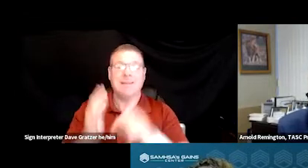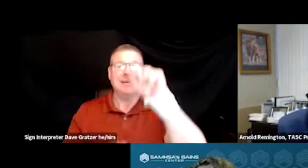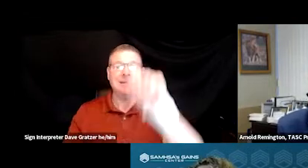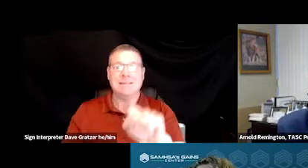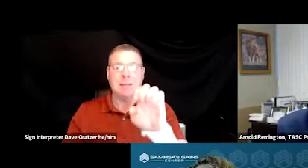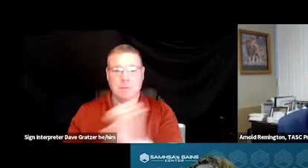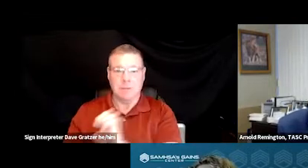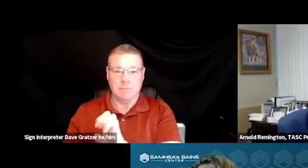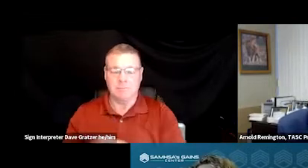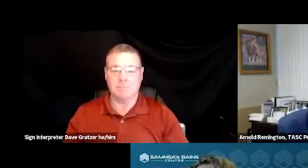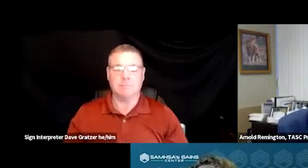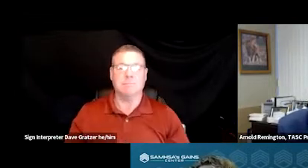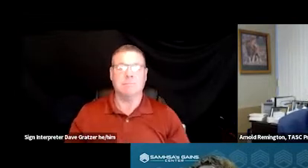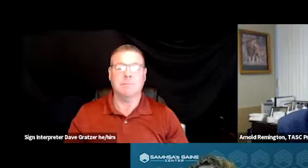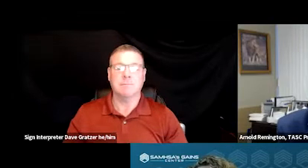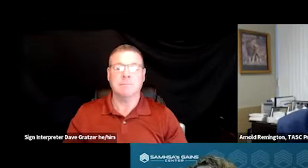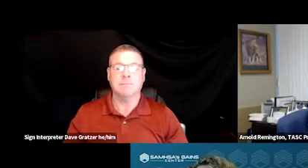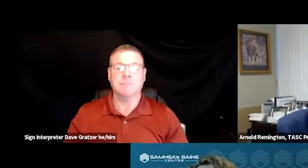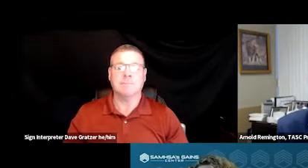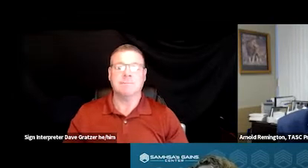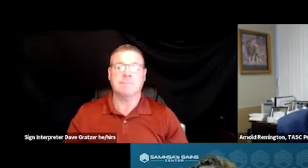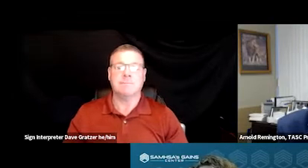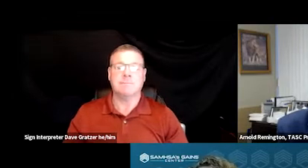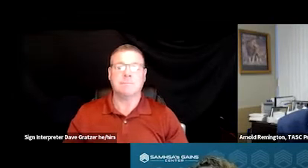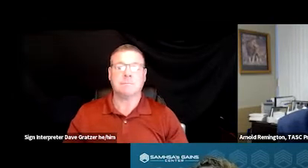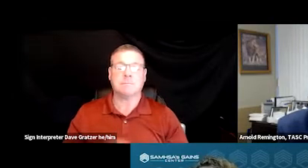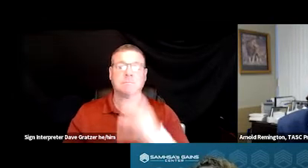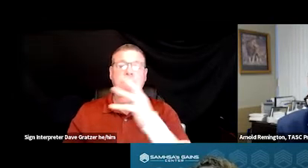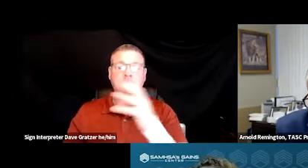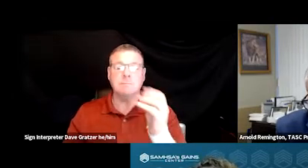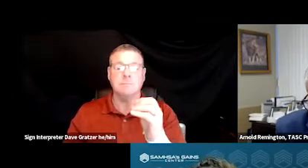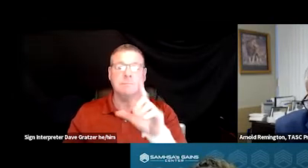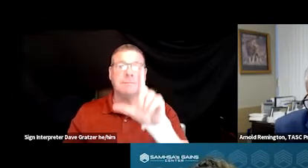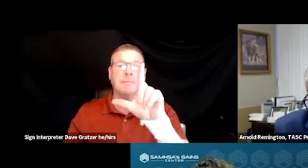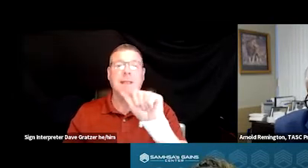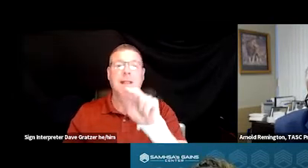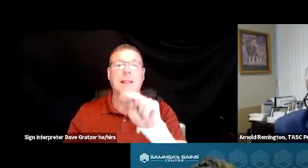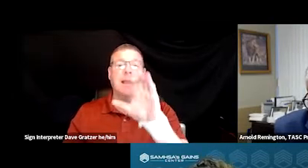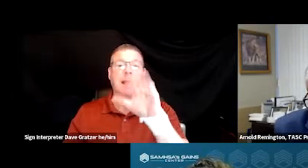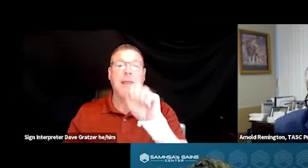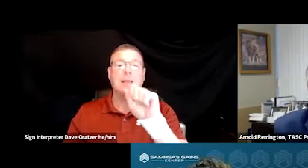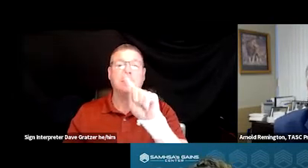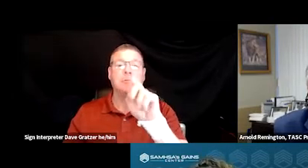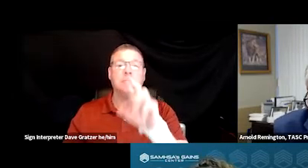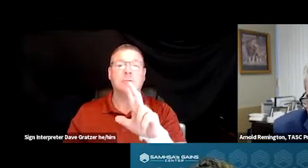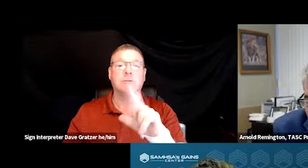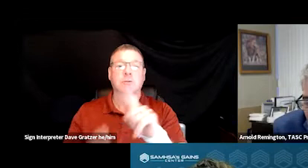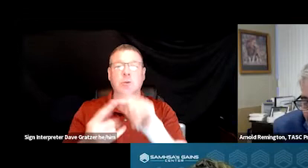of Nebraska and the Lancaster county, which is towards the middle of that,